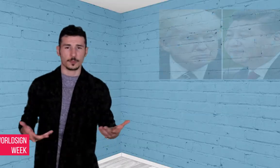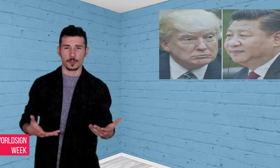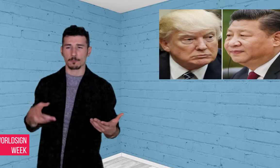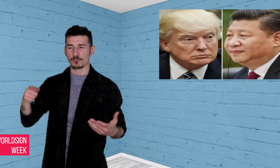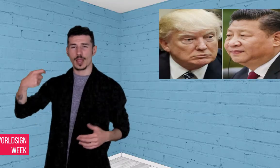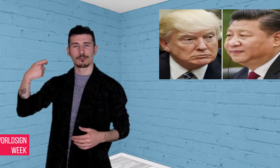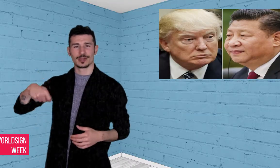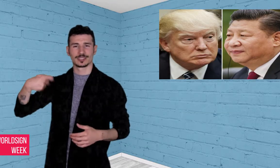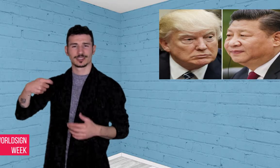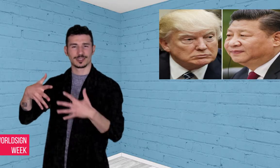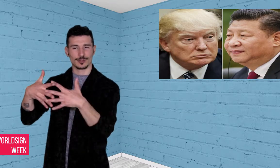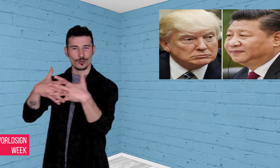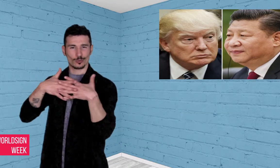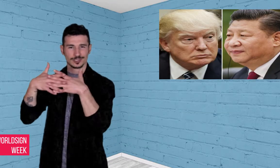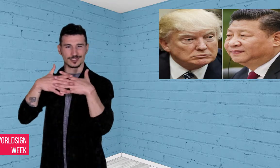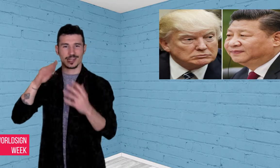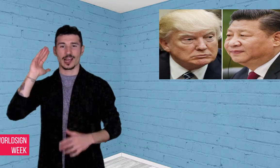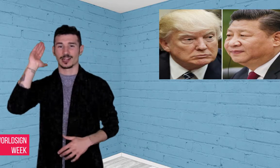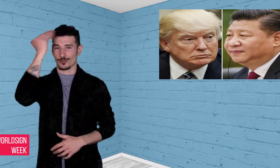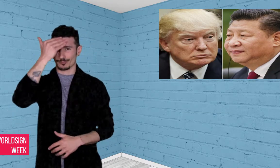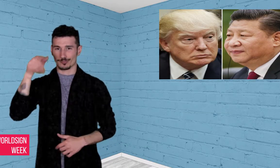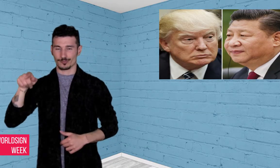Alessio: US President Donald Trump says